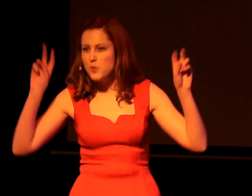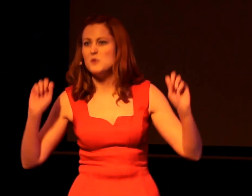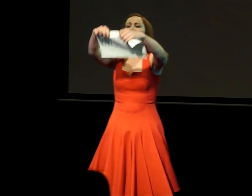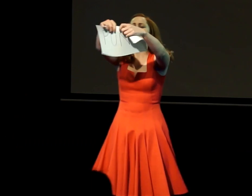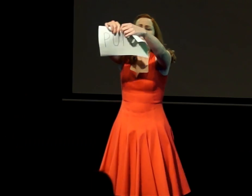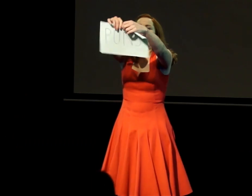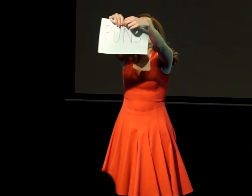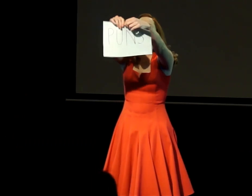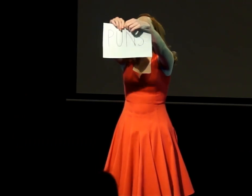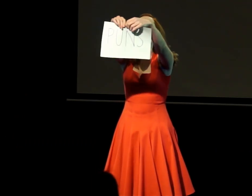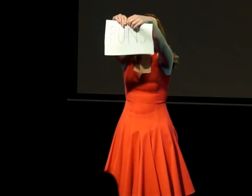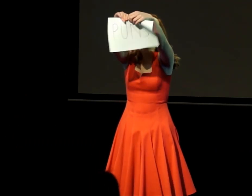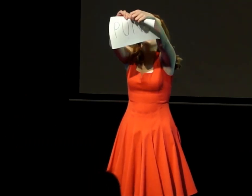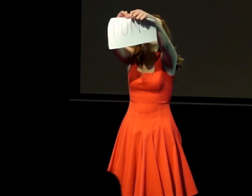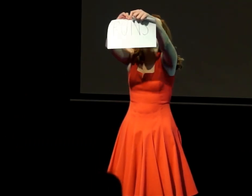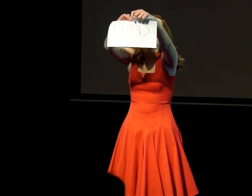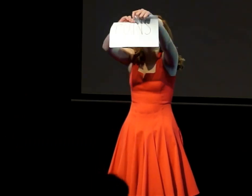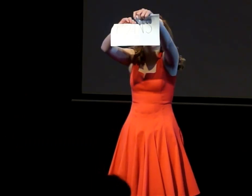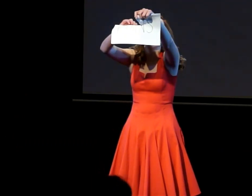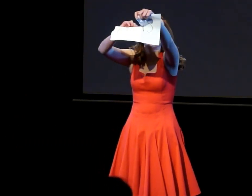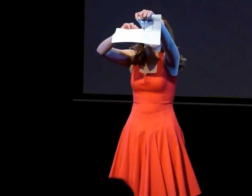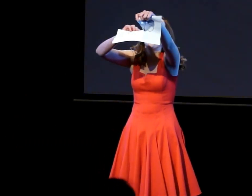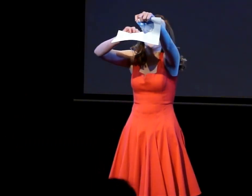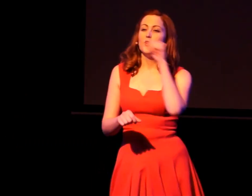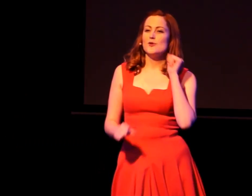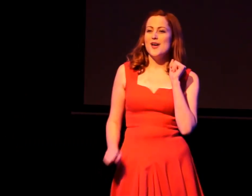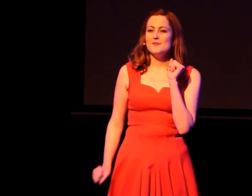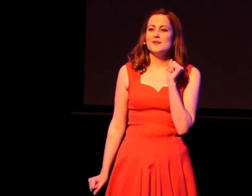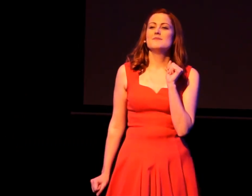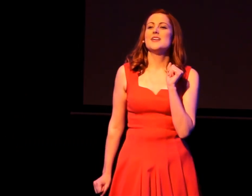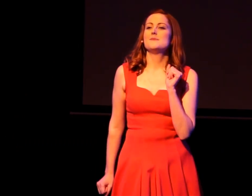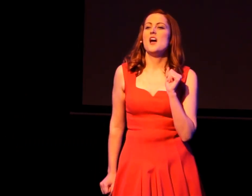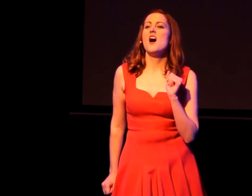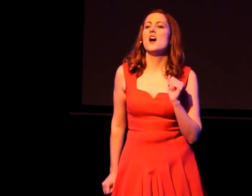your spelling really hits the spot. Grammar makes me hot.